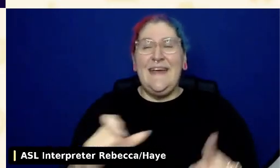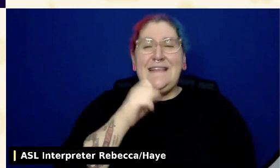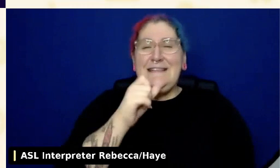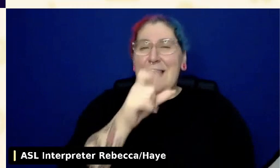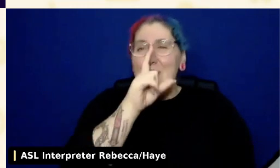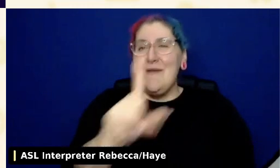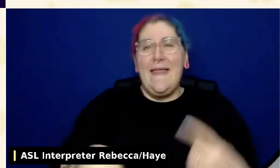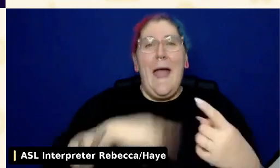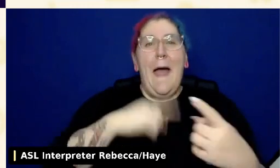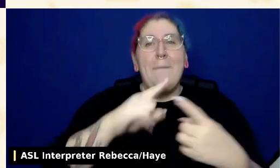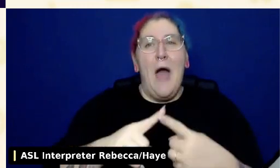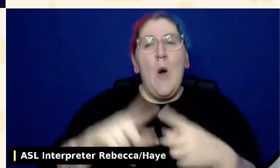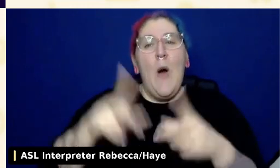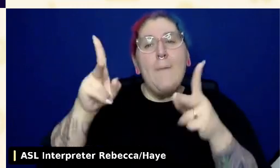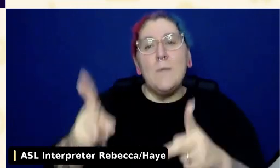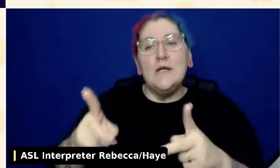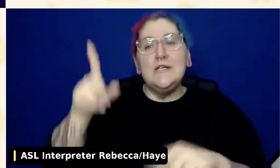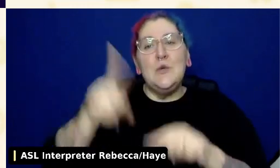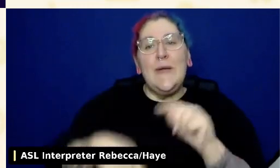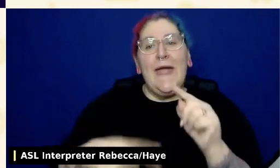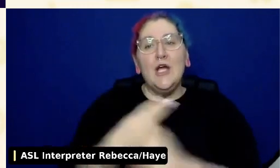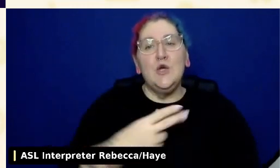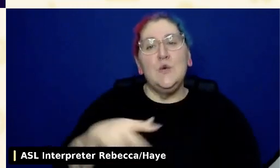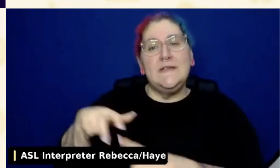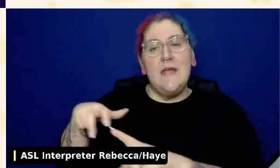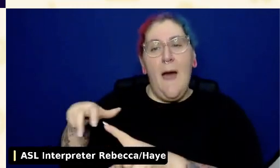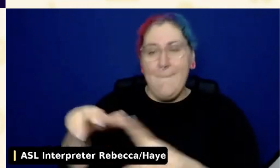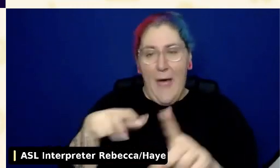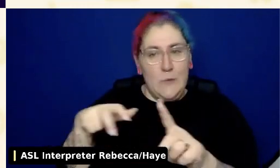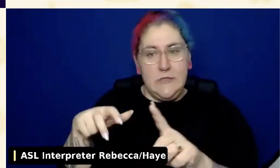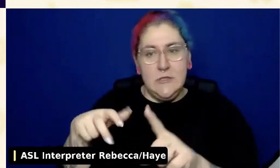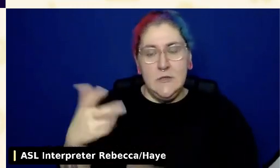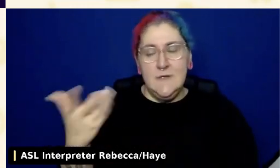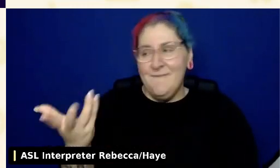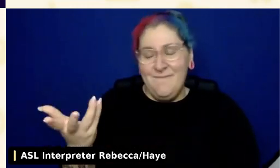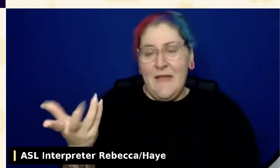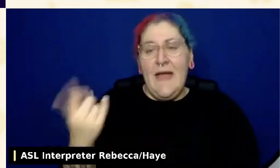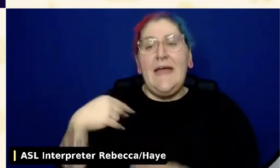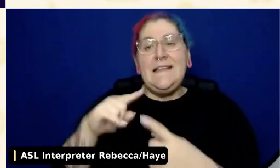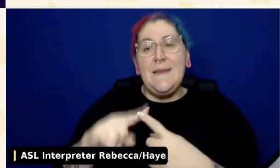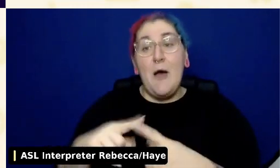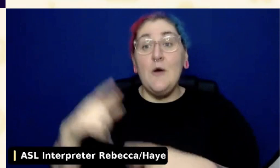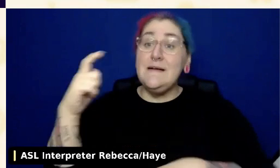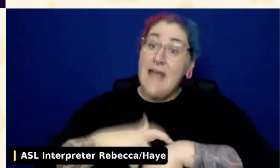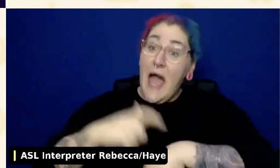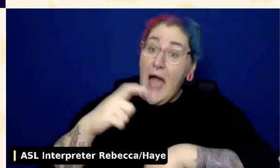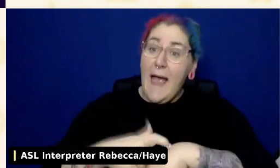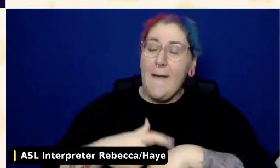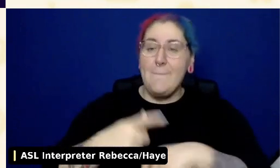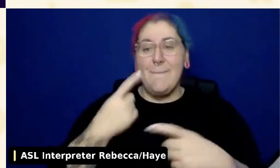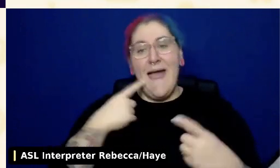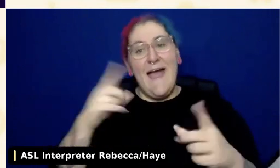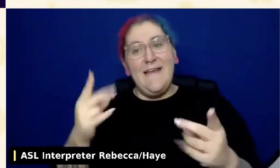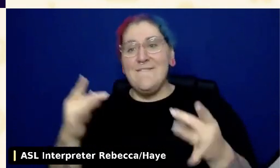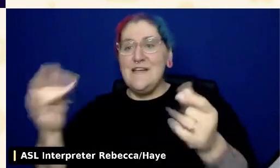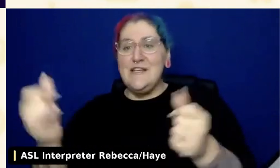It's about time and efficiency. People with motor disabilities may struggle to change interface modes.